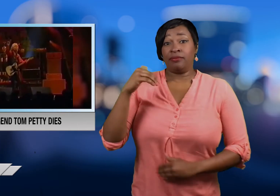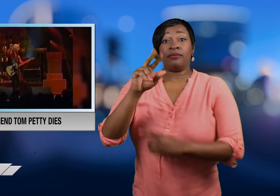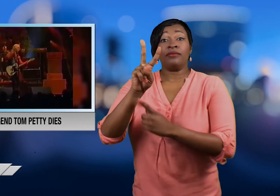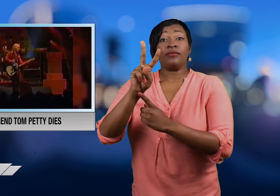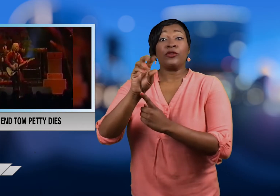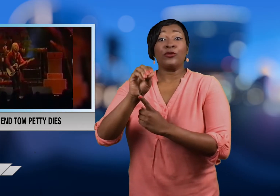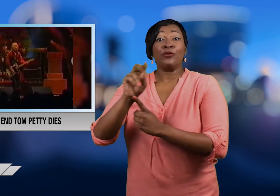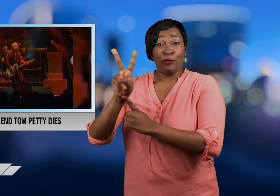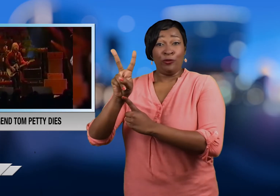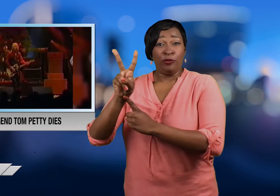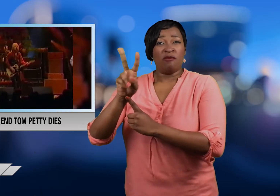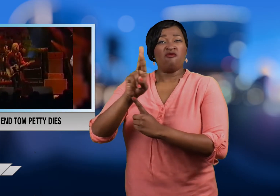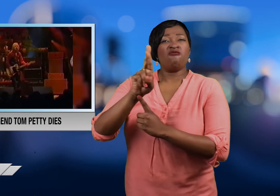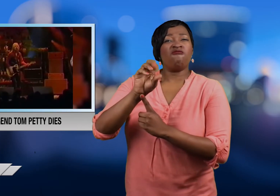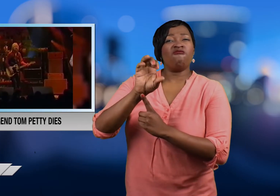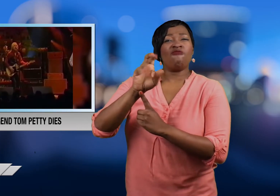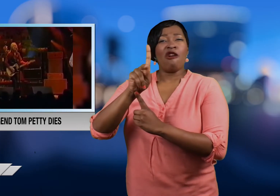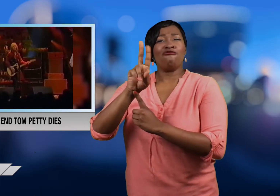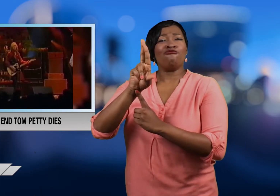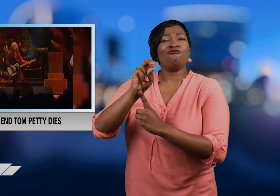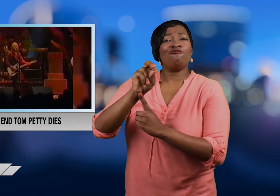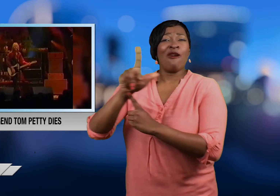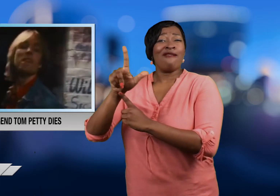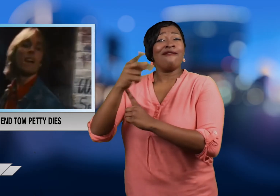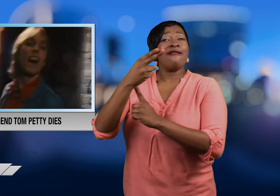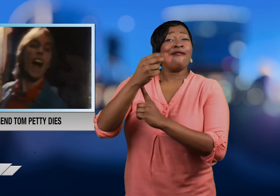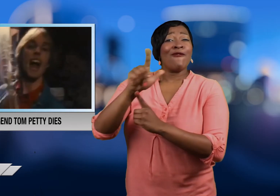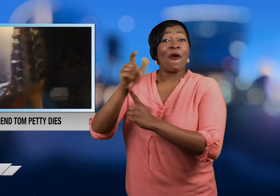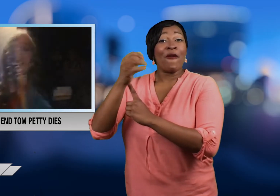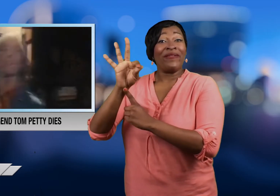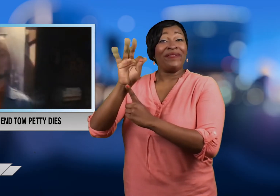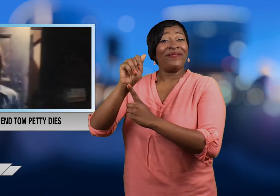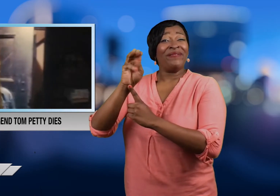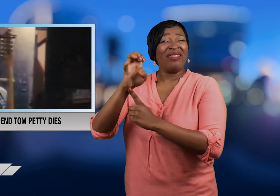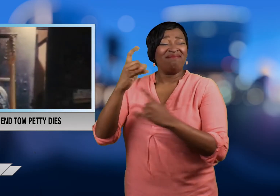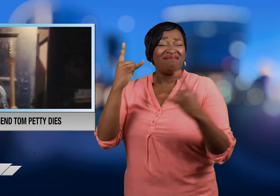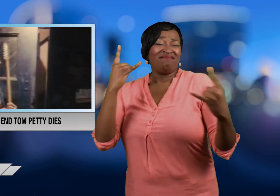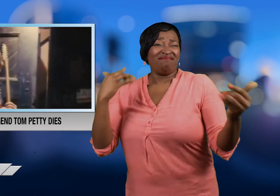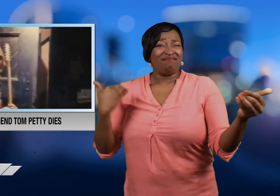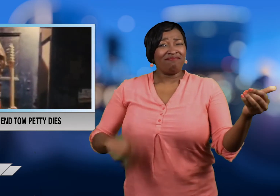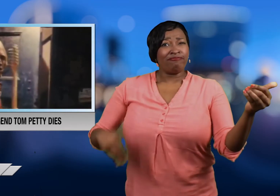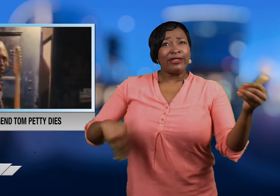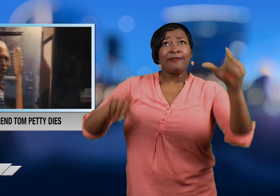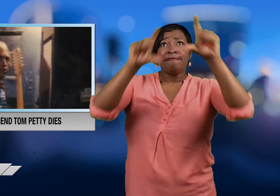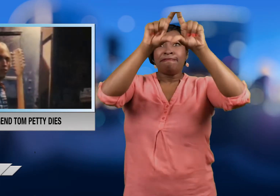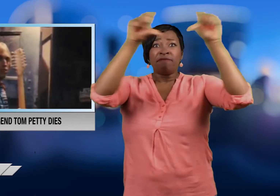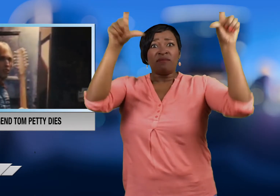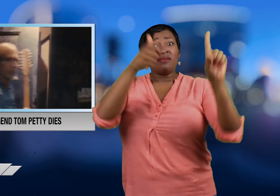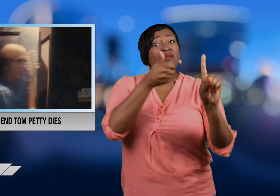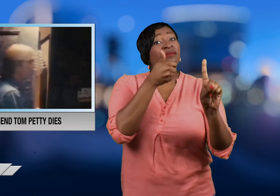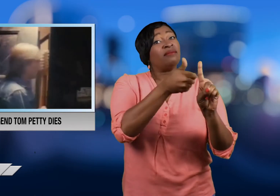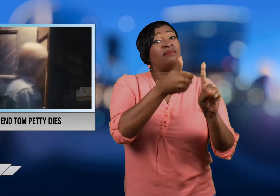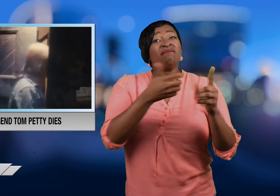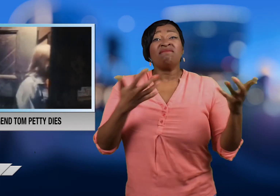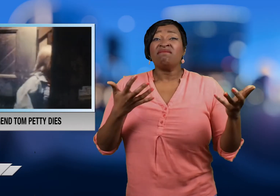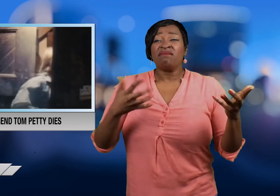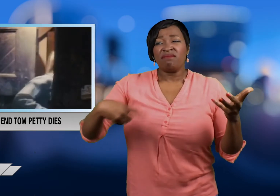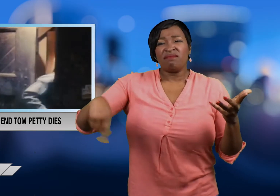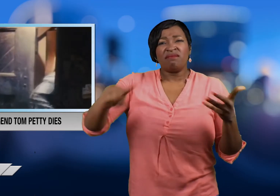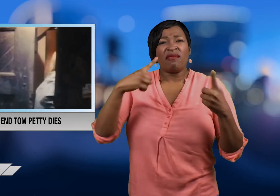In 2002 Tom Petty and The Heartbreakers were